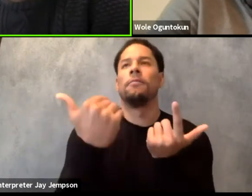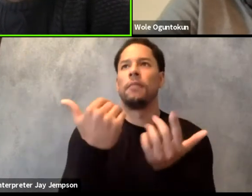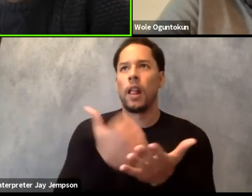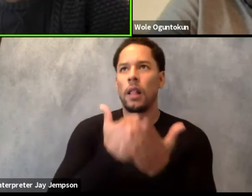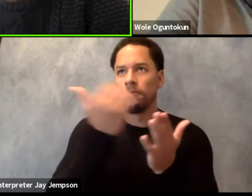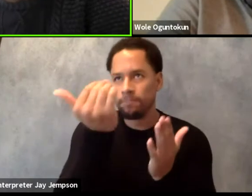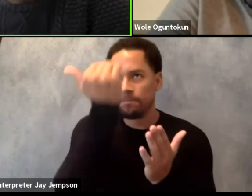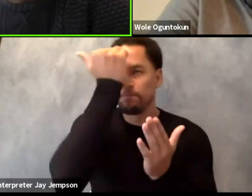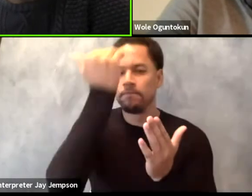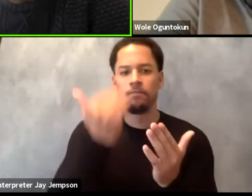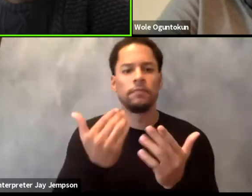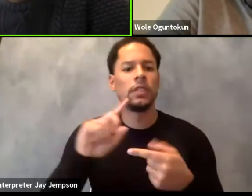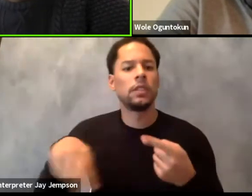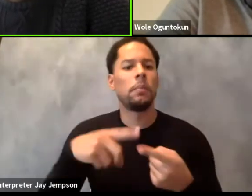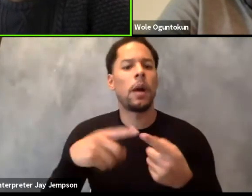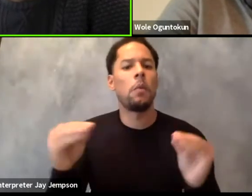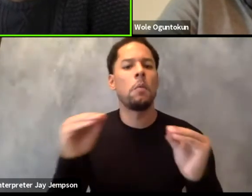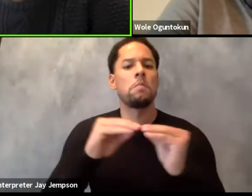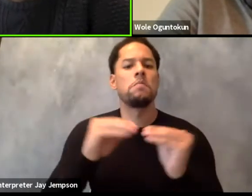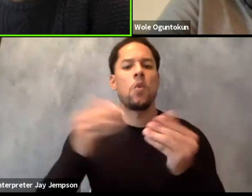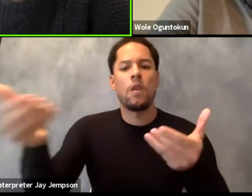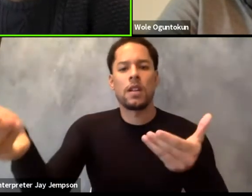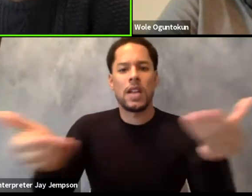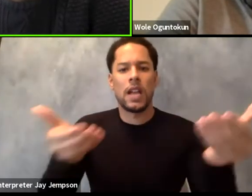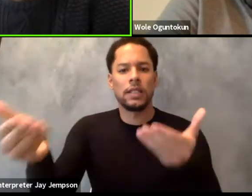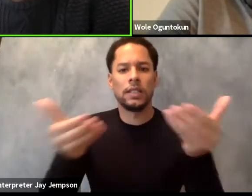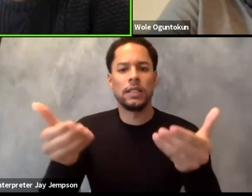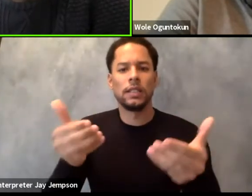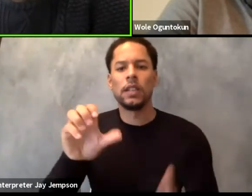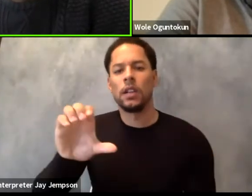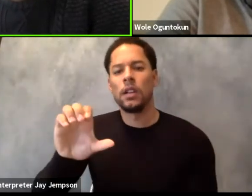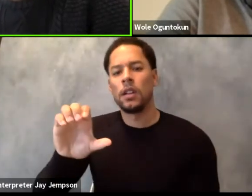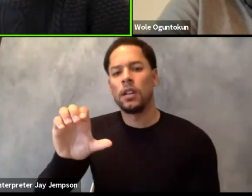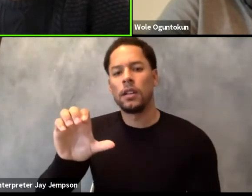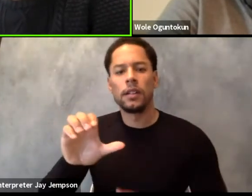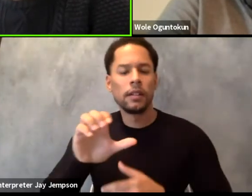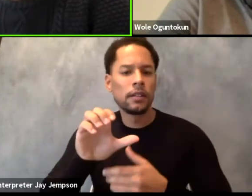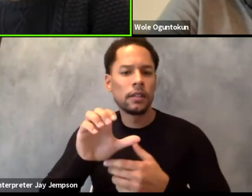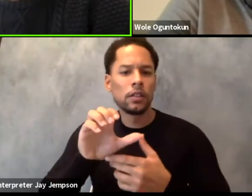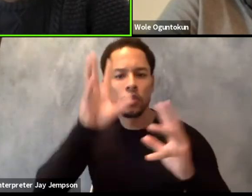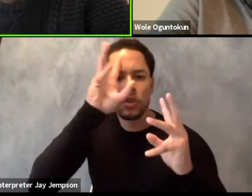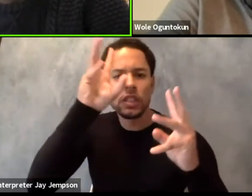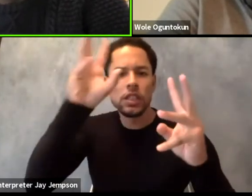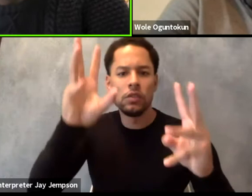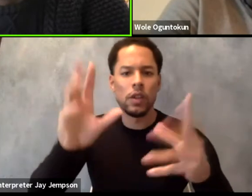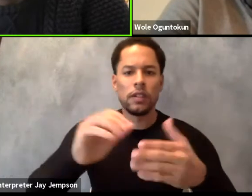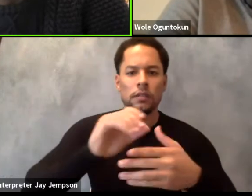more guest curators to bring down a single point of view. Perhaps this is also something to think about